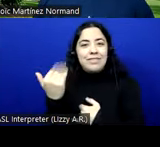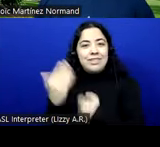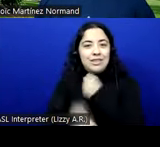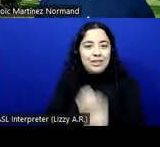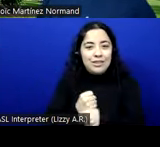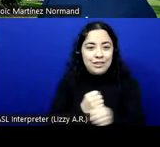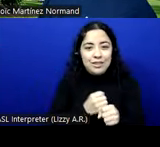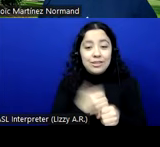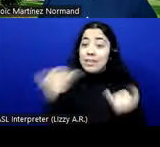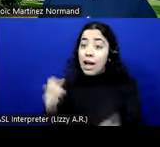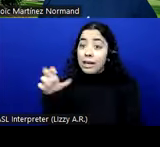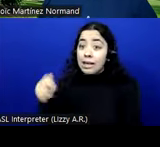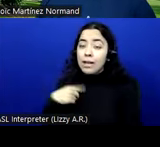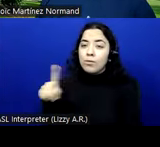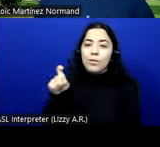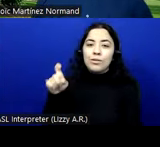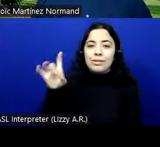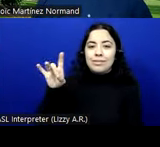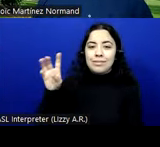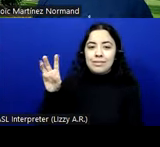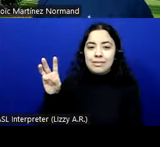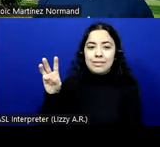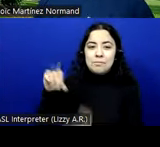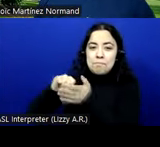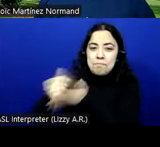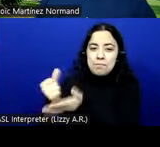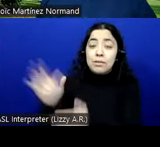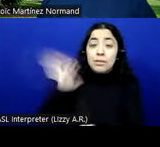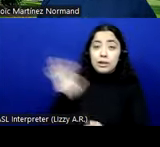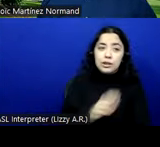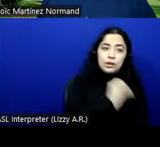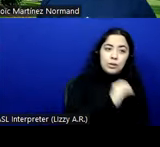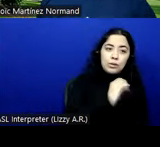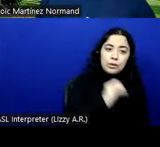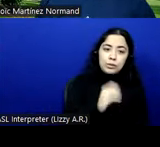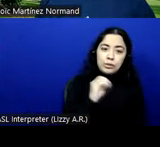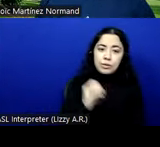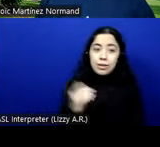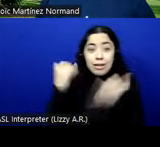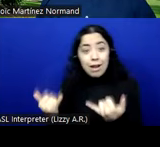186 pages from the starting of zero pages for many years. The first version of the EN was published